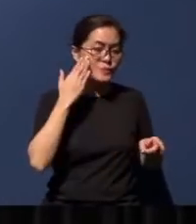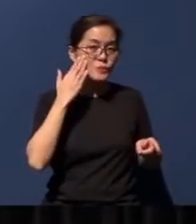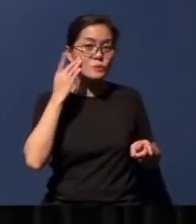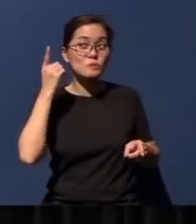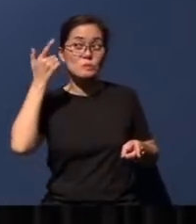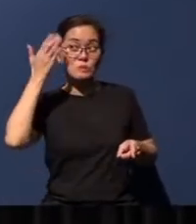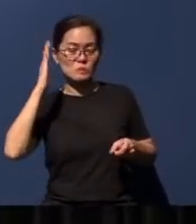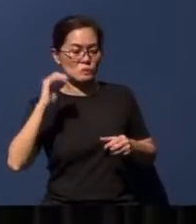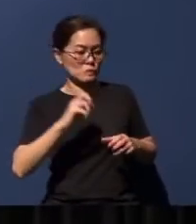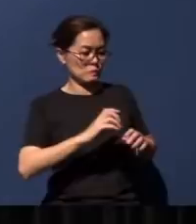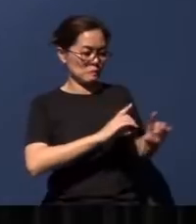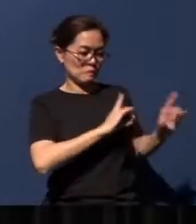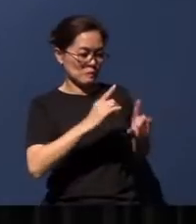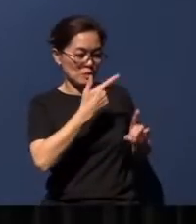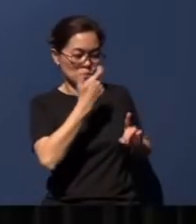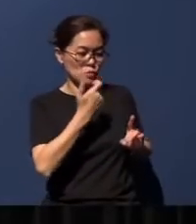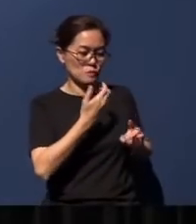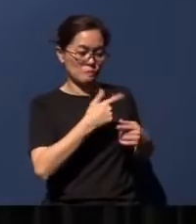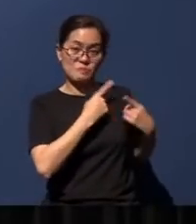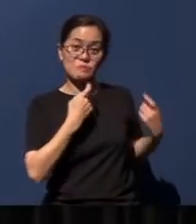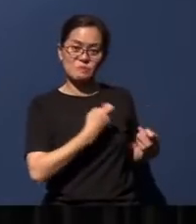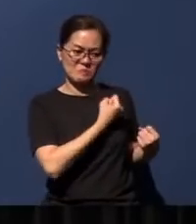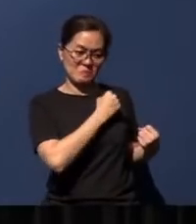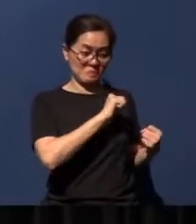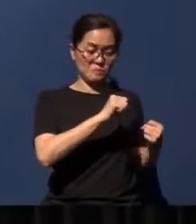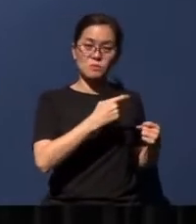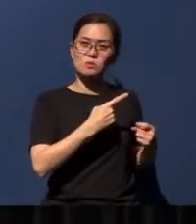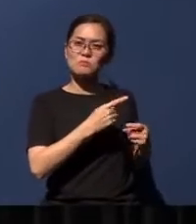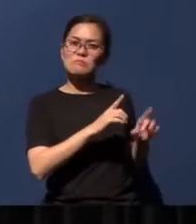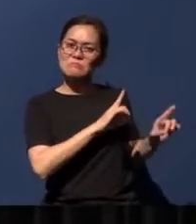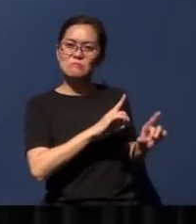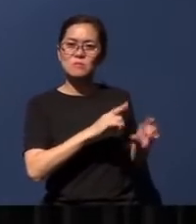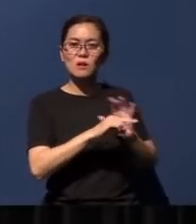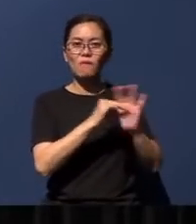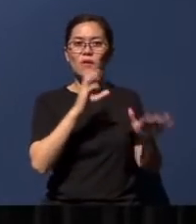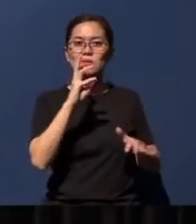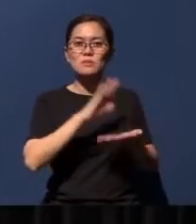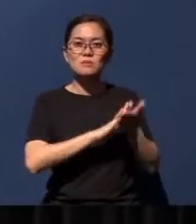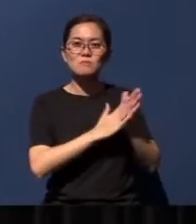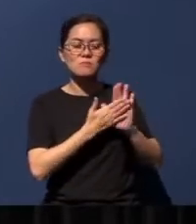because of their sin and their rebellion - and as verse 6 tells us - to become the lame,